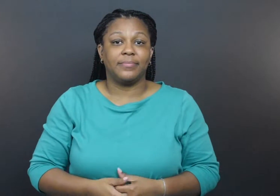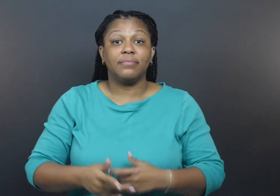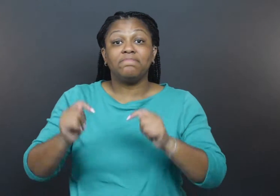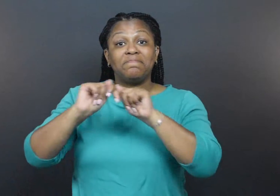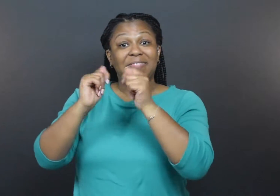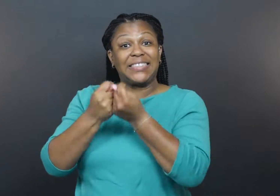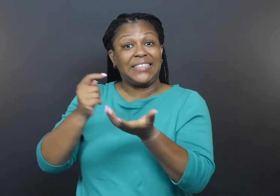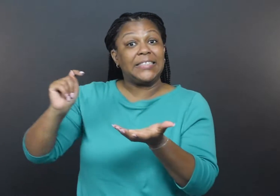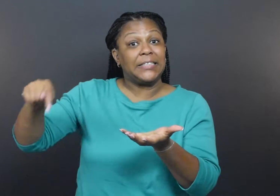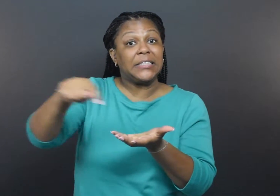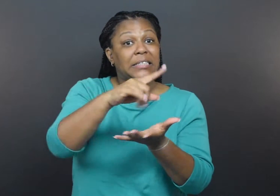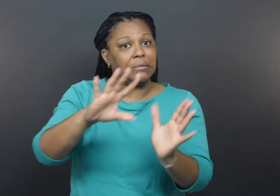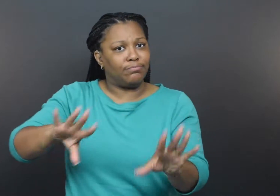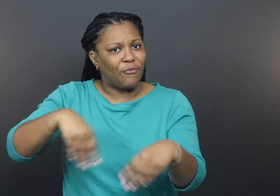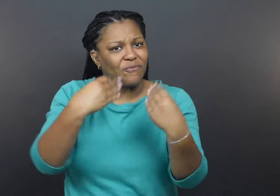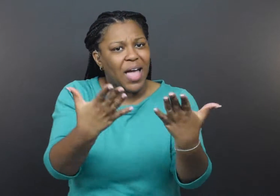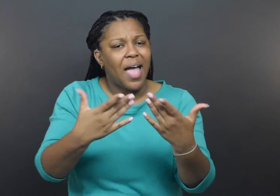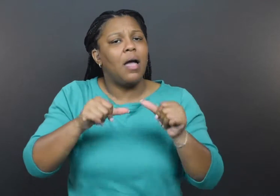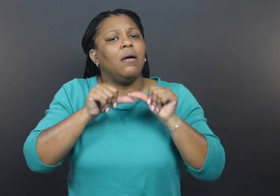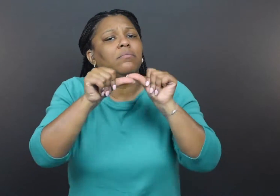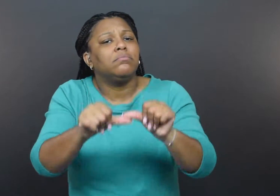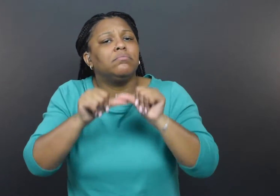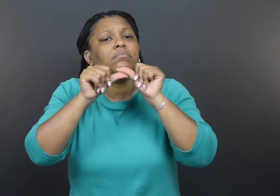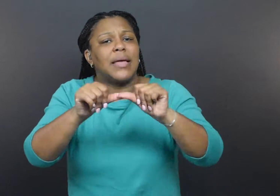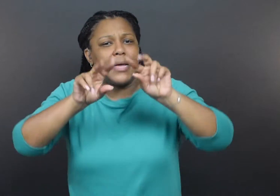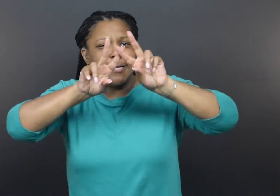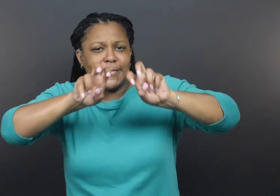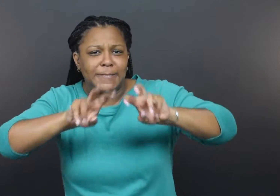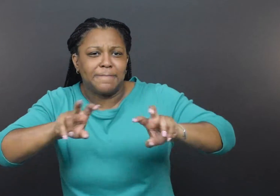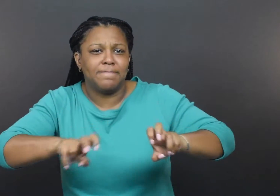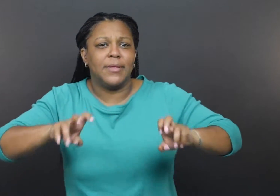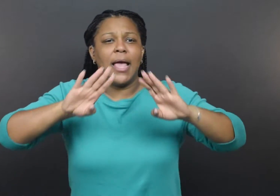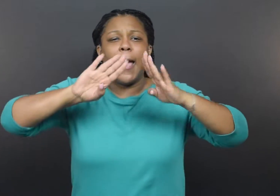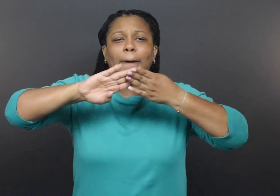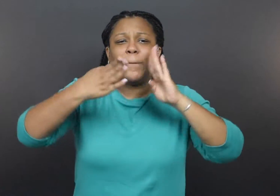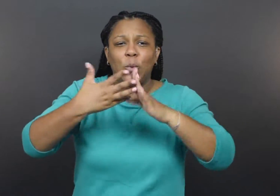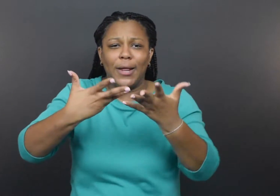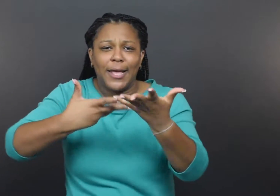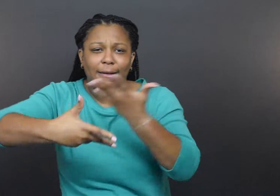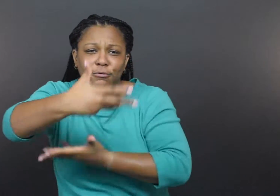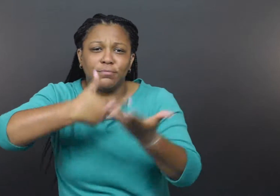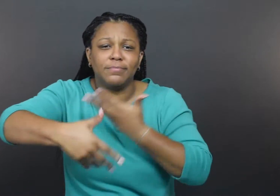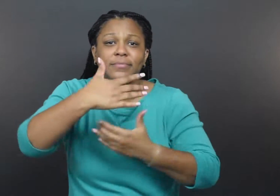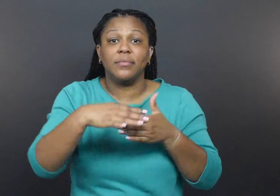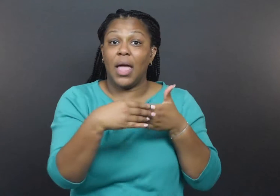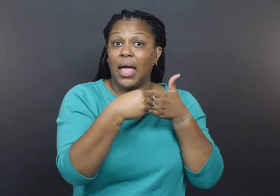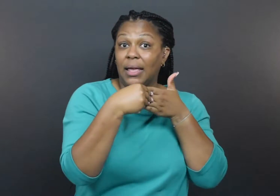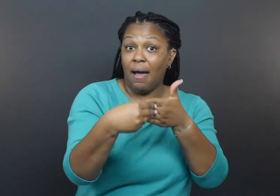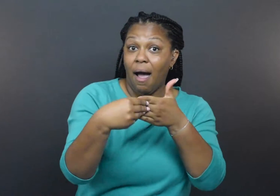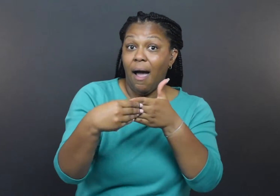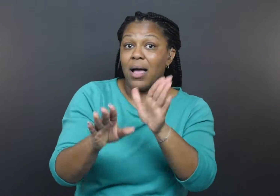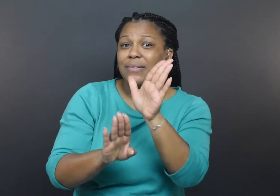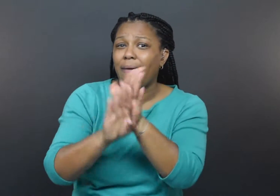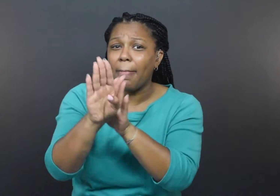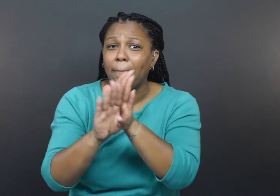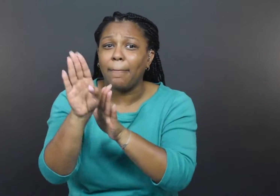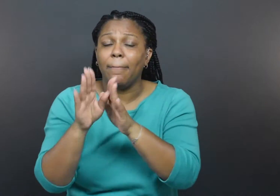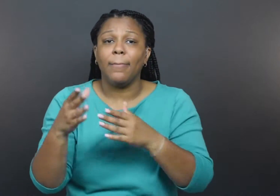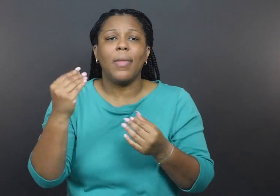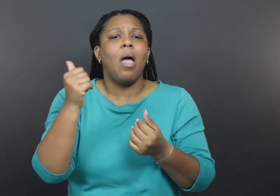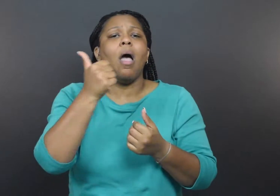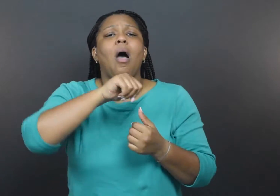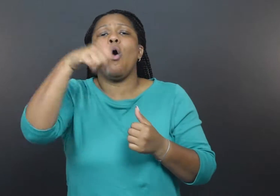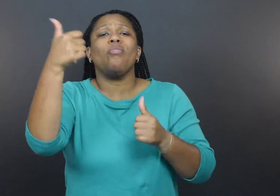The team provides ongoing assessment, community engagement, guidance development, and other